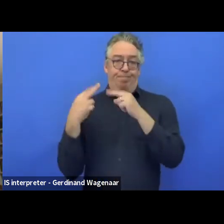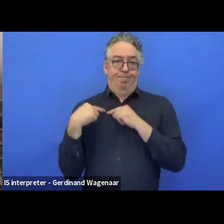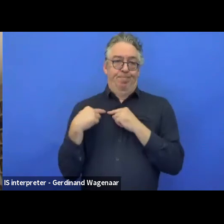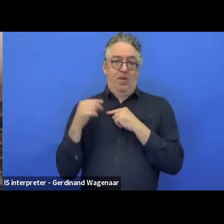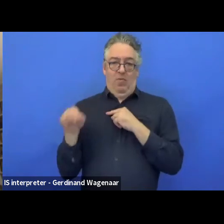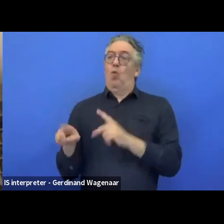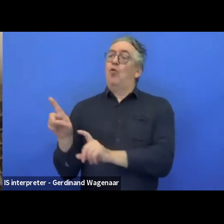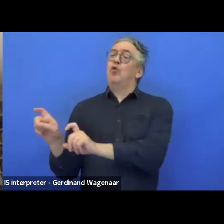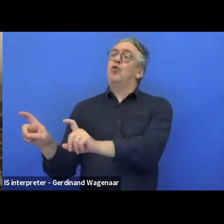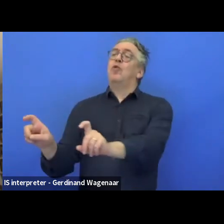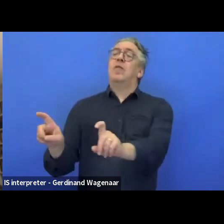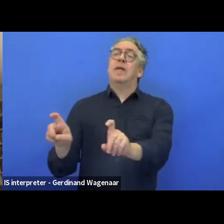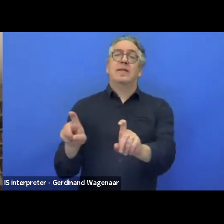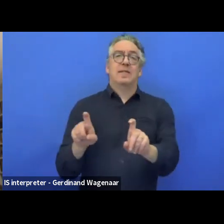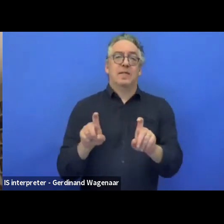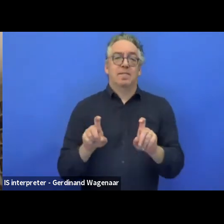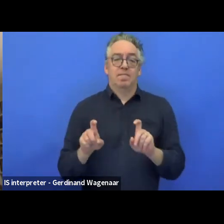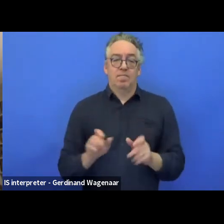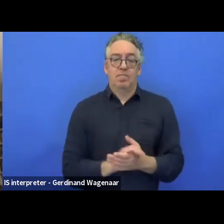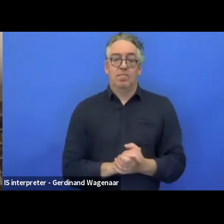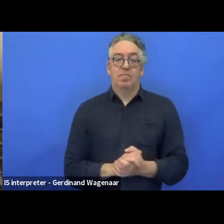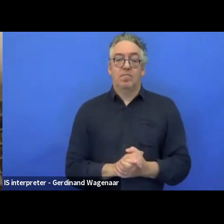the countries that I just mentioned and I just forgot,